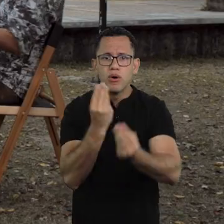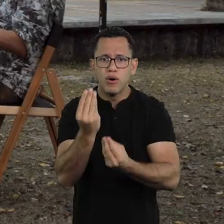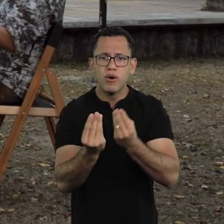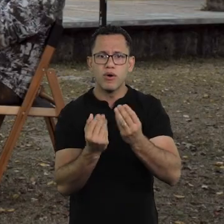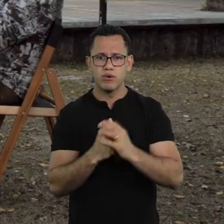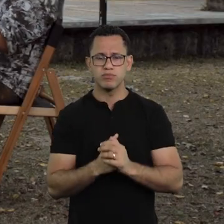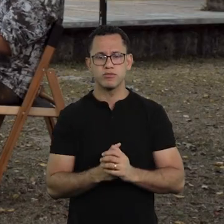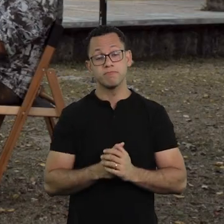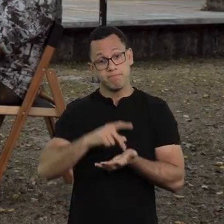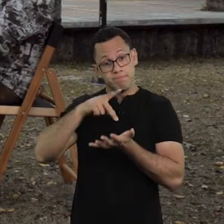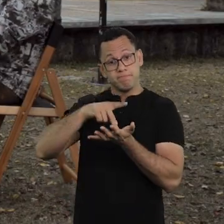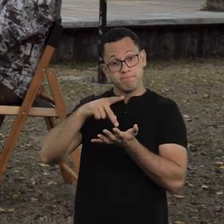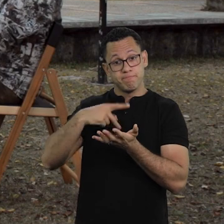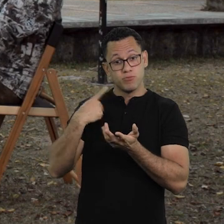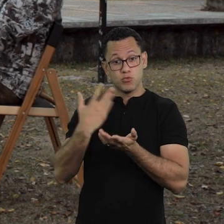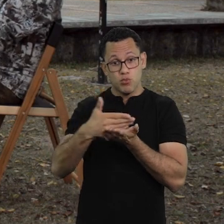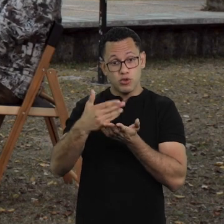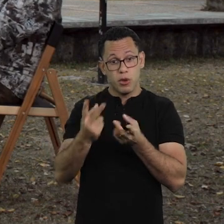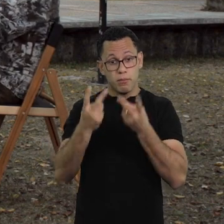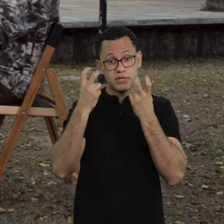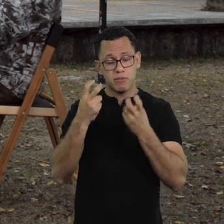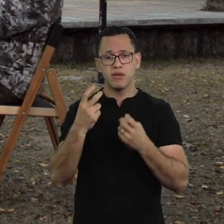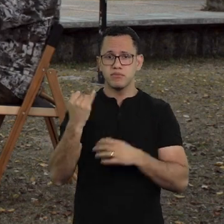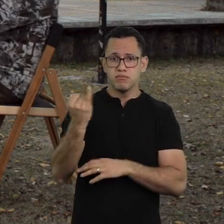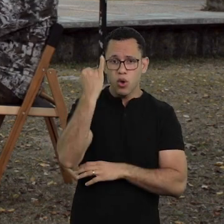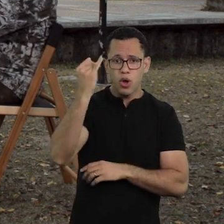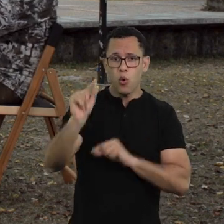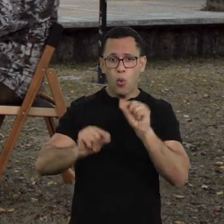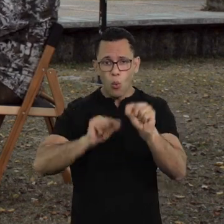We had an idea about how important the role